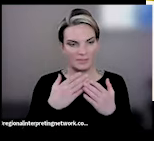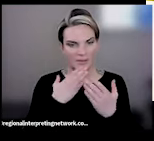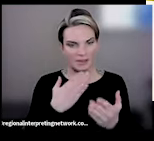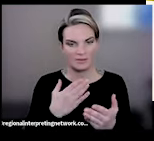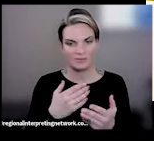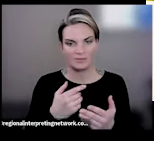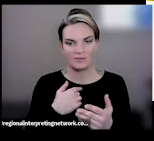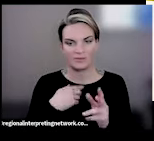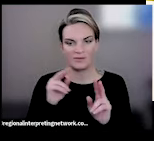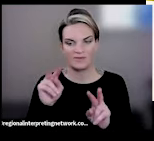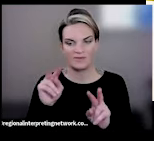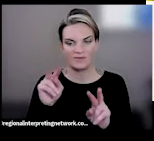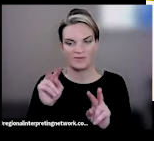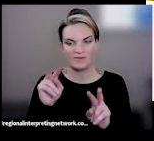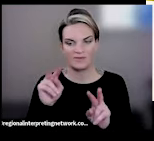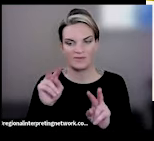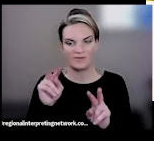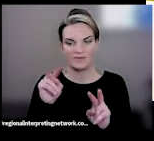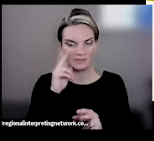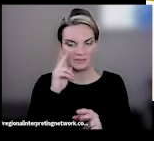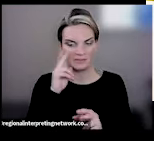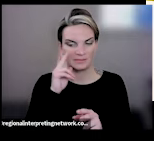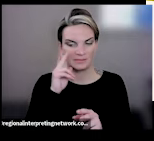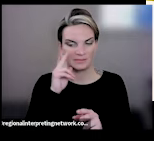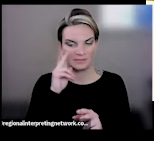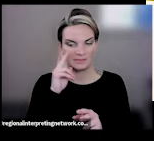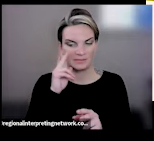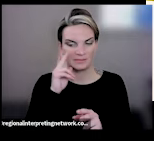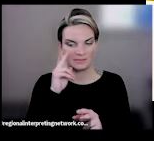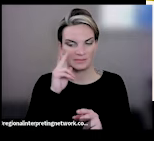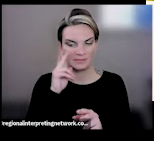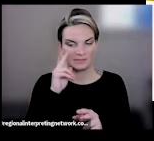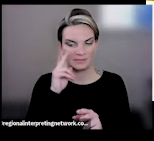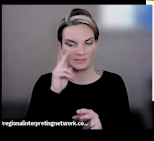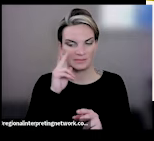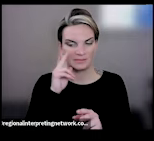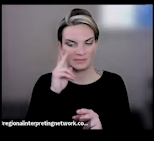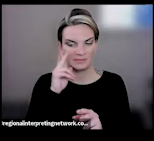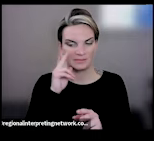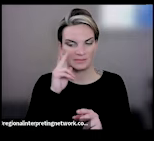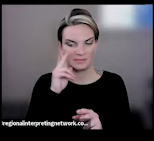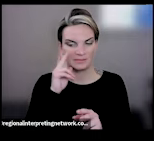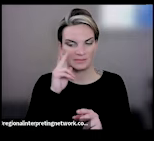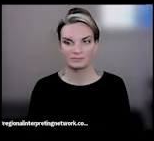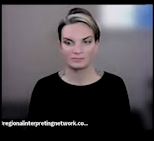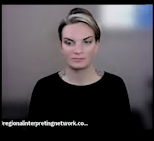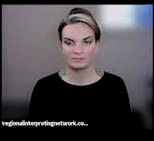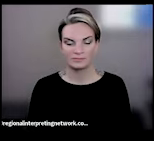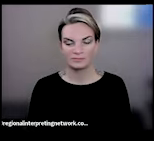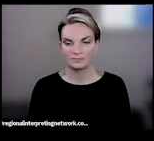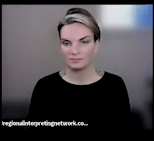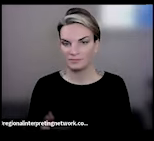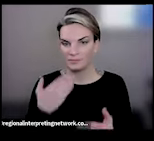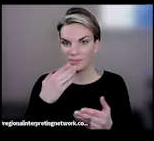what comes of what you're doing next. ROBYN: You're welcome. DEVON: Thank you so much for sharing.